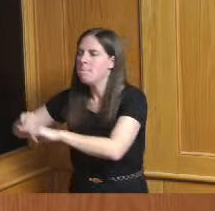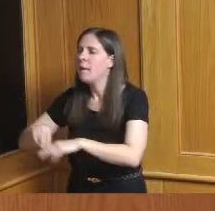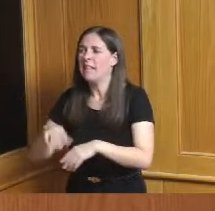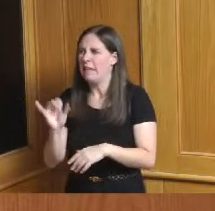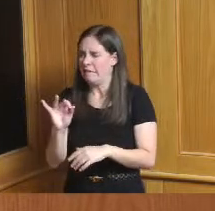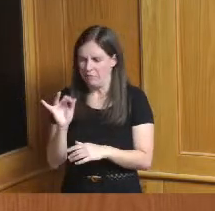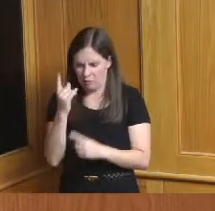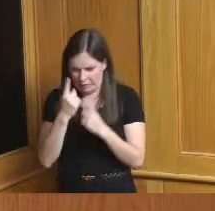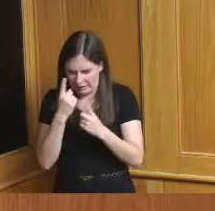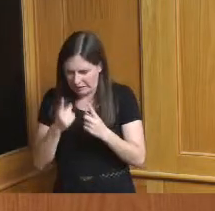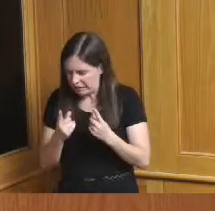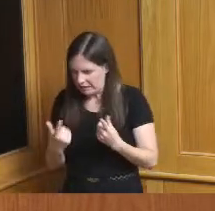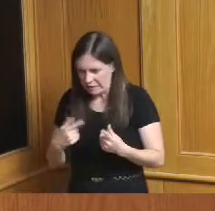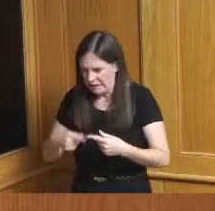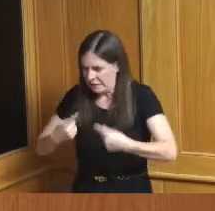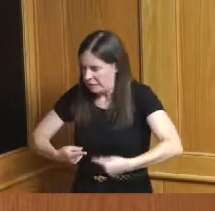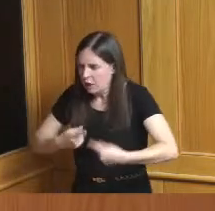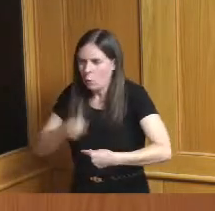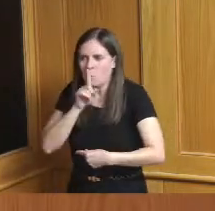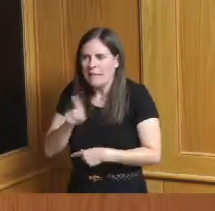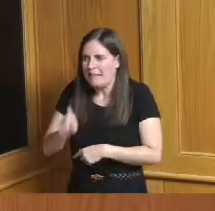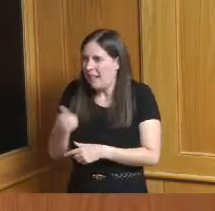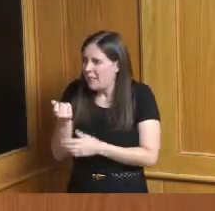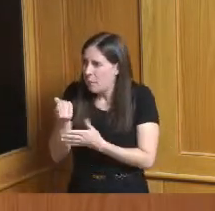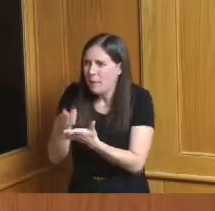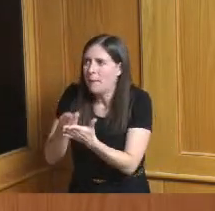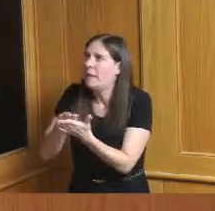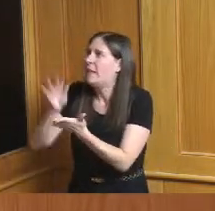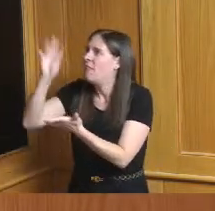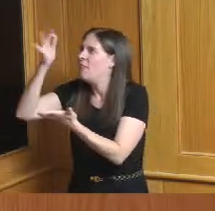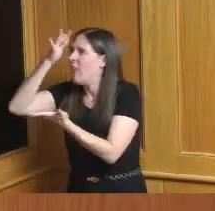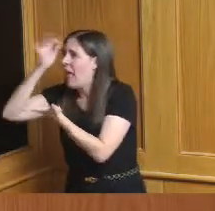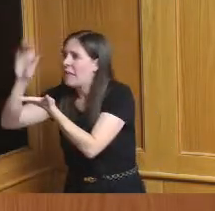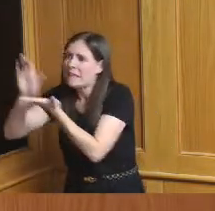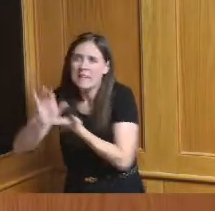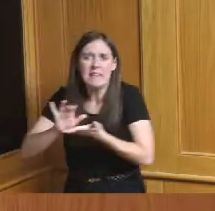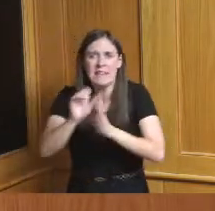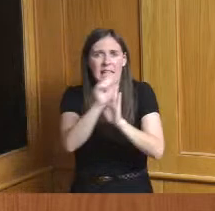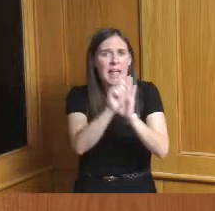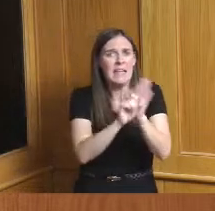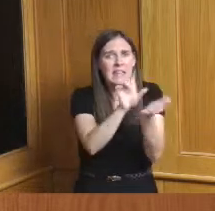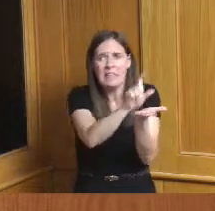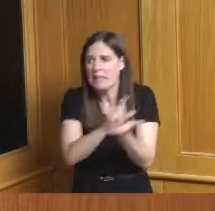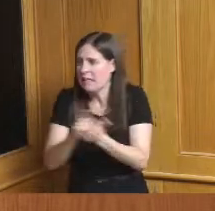bit of assistance from the feds or the state or the county we could really make a difference